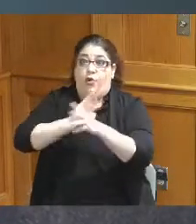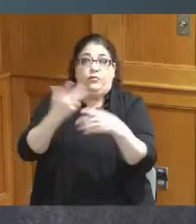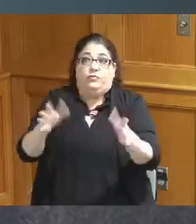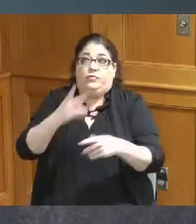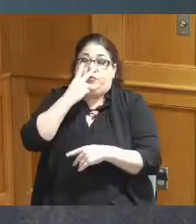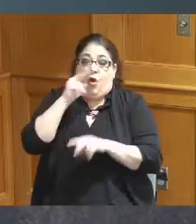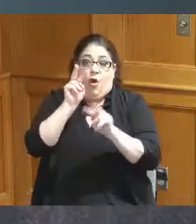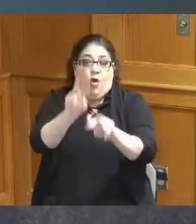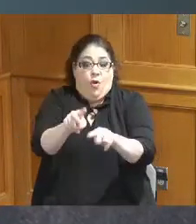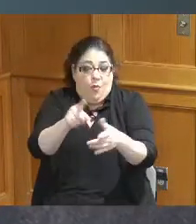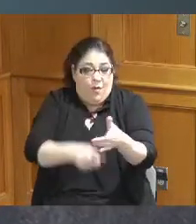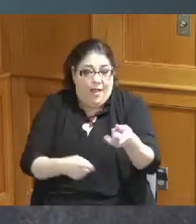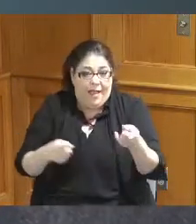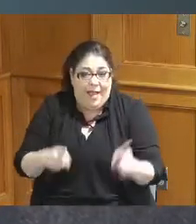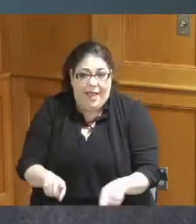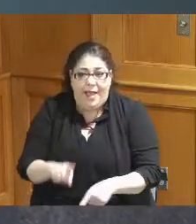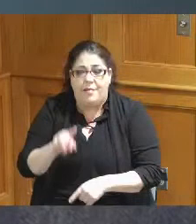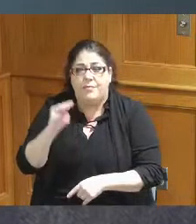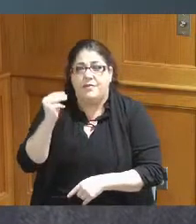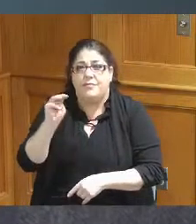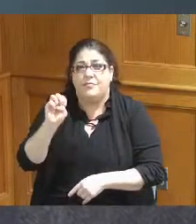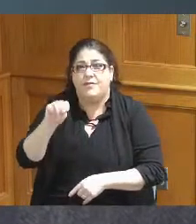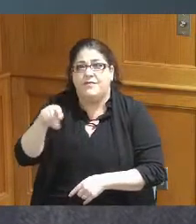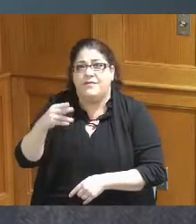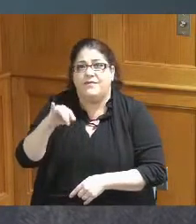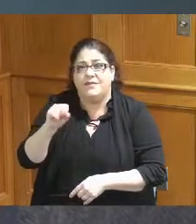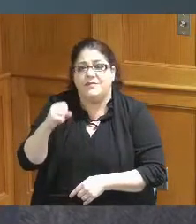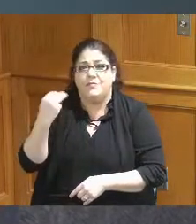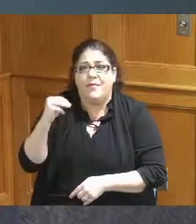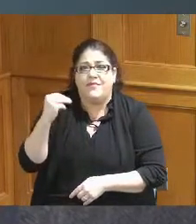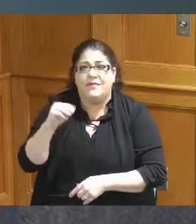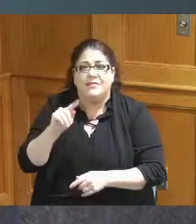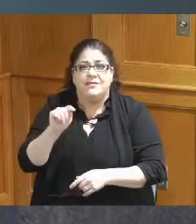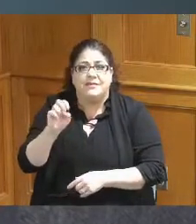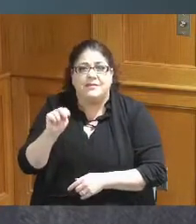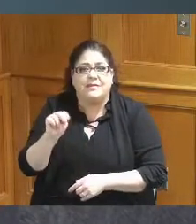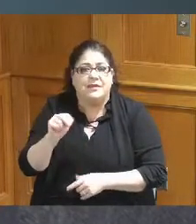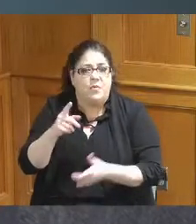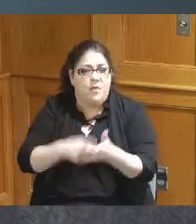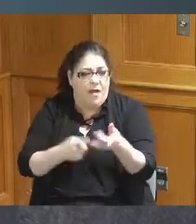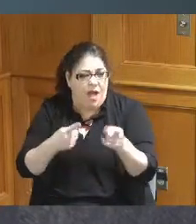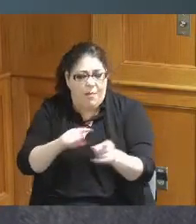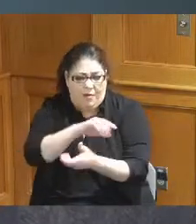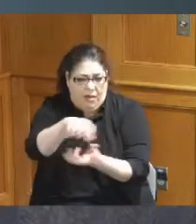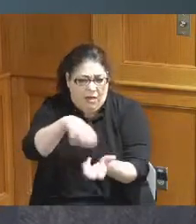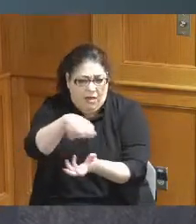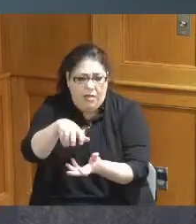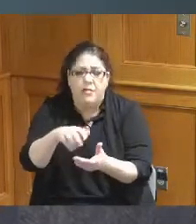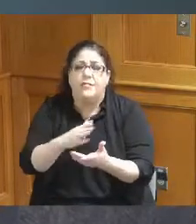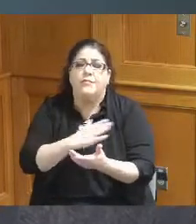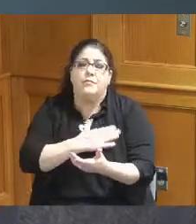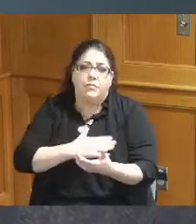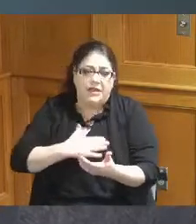of what happened in Memphis and so just asked to please the funeral was I believe yesterday